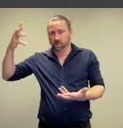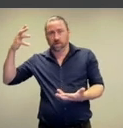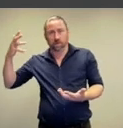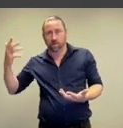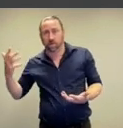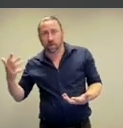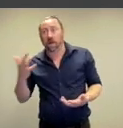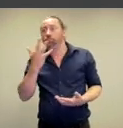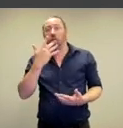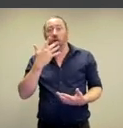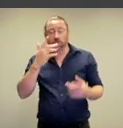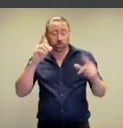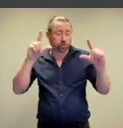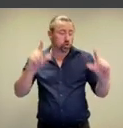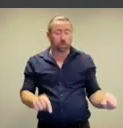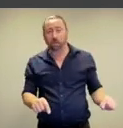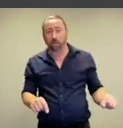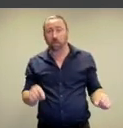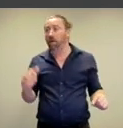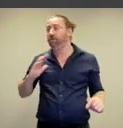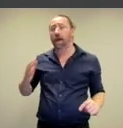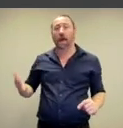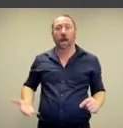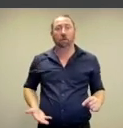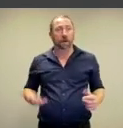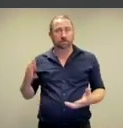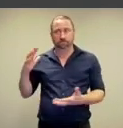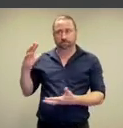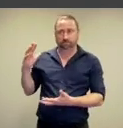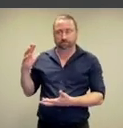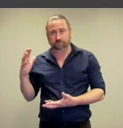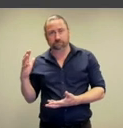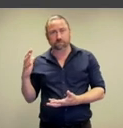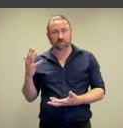produce resulting in plummeting prices and